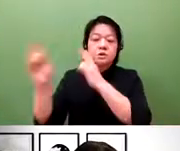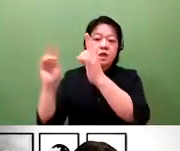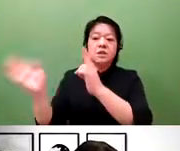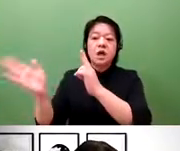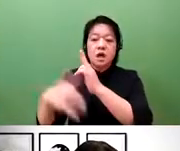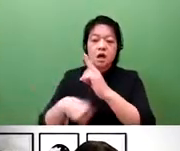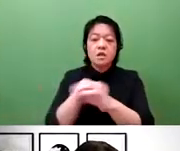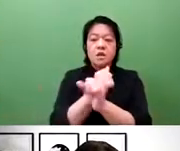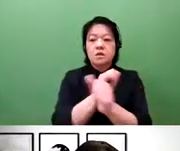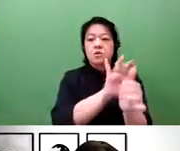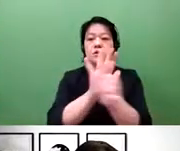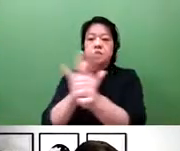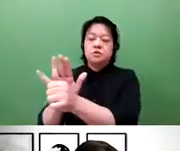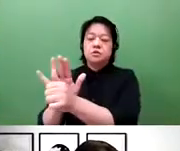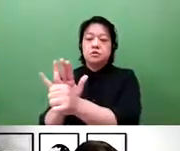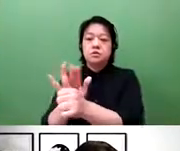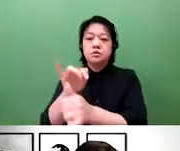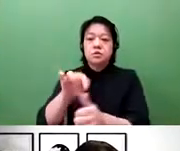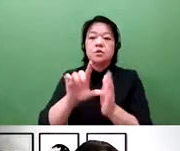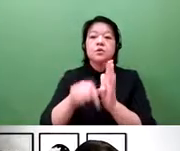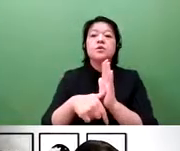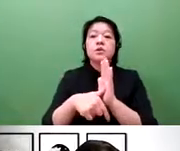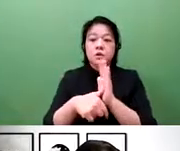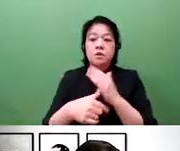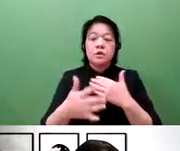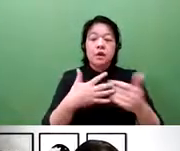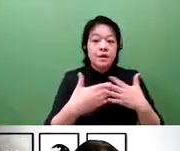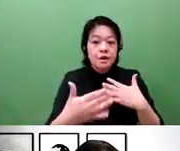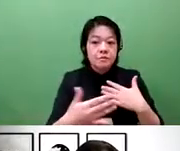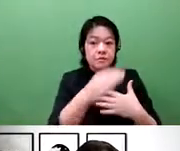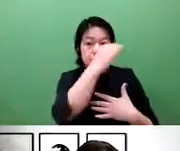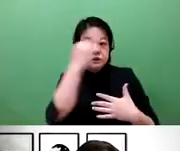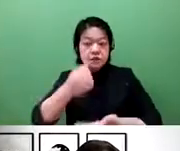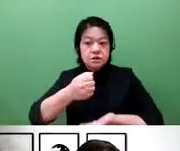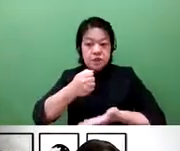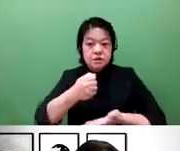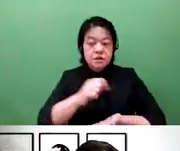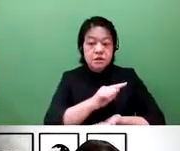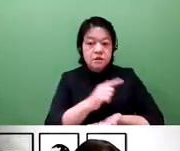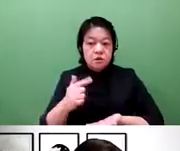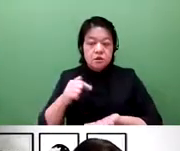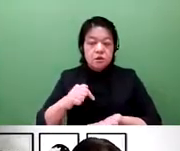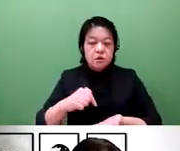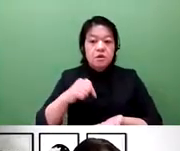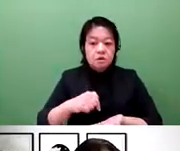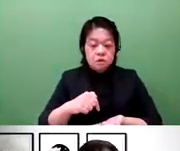And later on, the venture capitalists will assess what the business risk is mitigated.